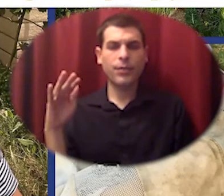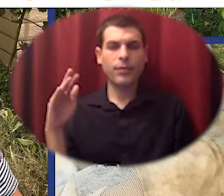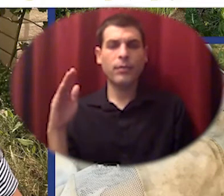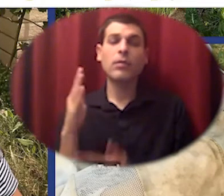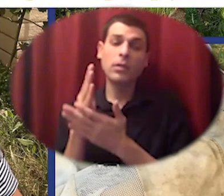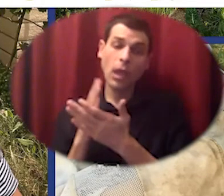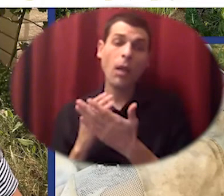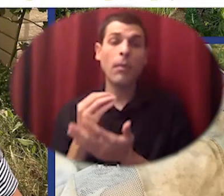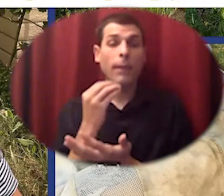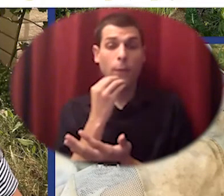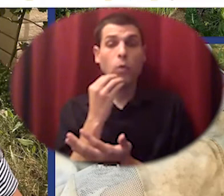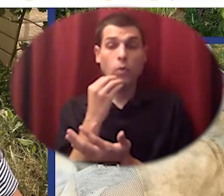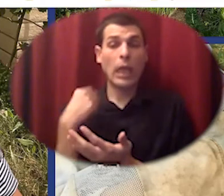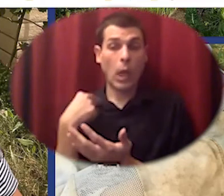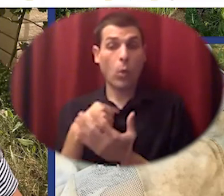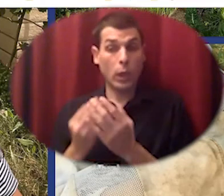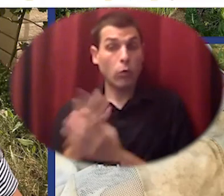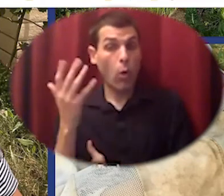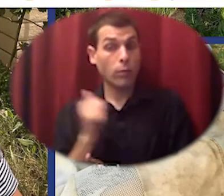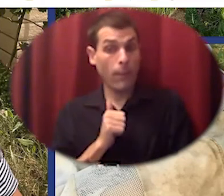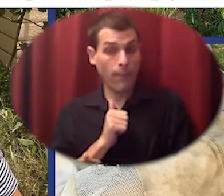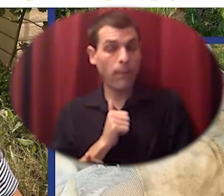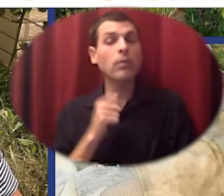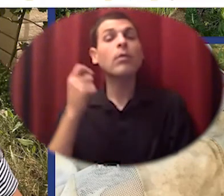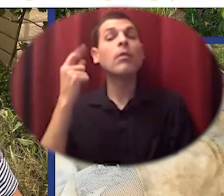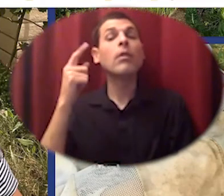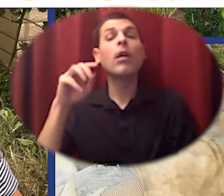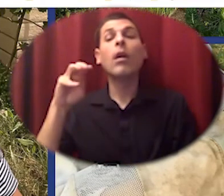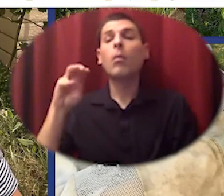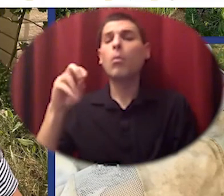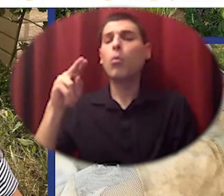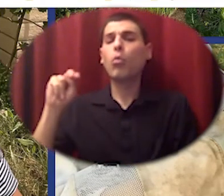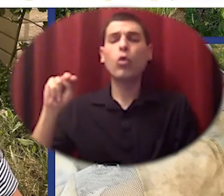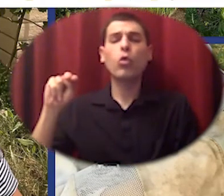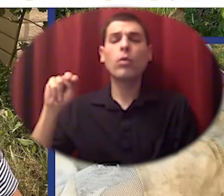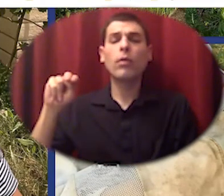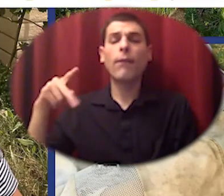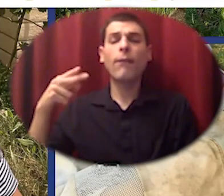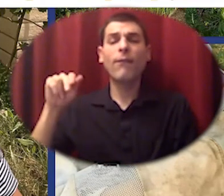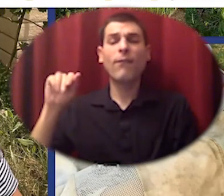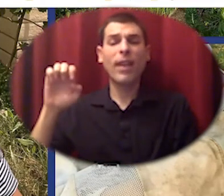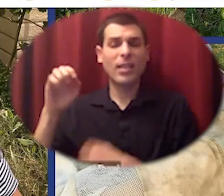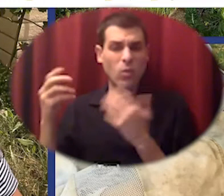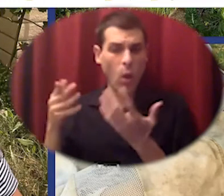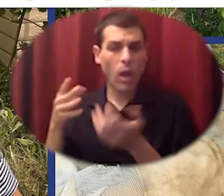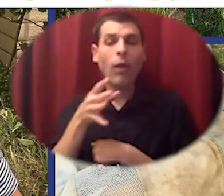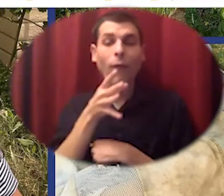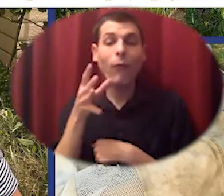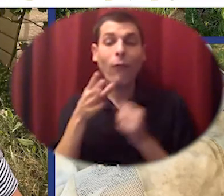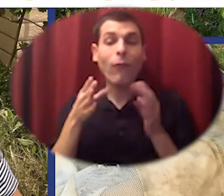and moon phase farmers is a workers cooperative that we started a few years ago doing workshops